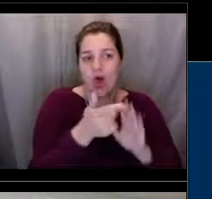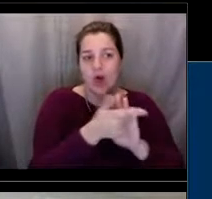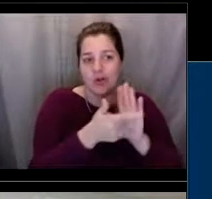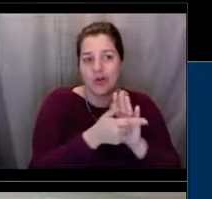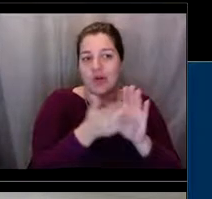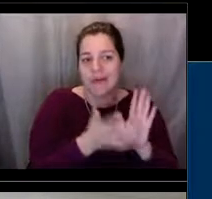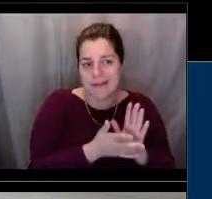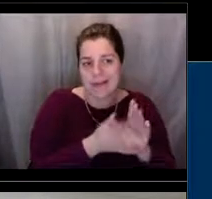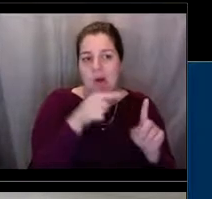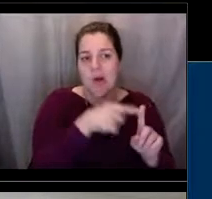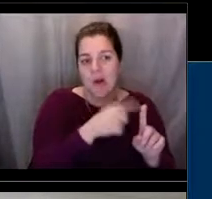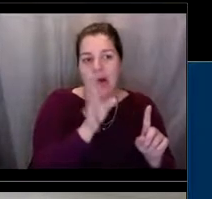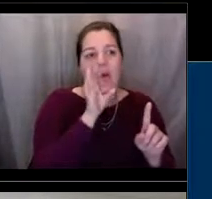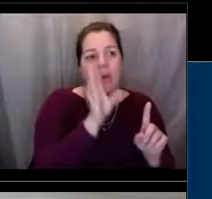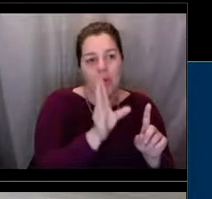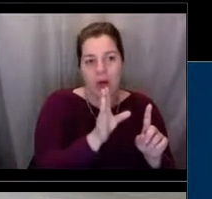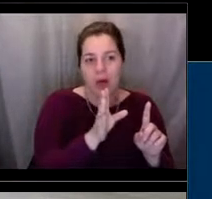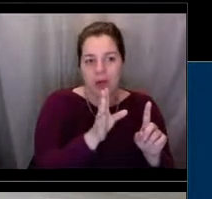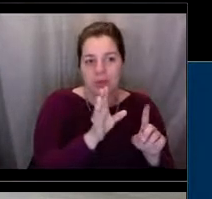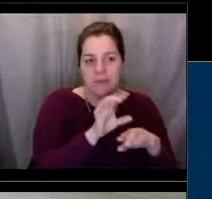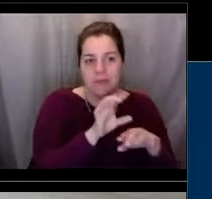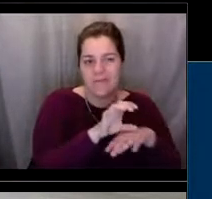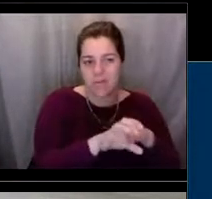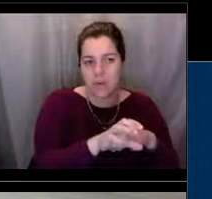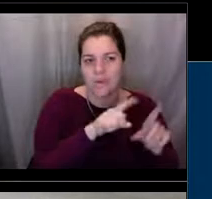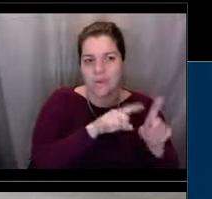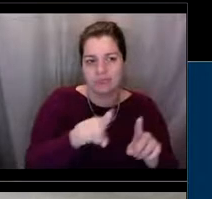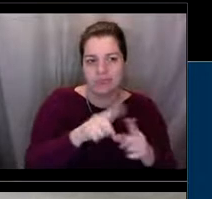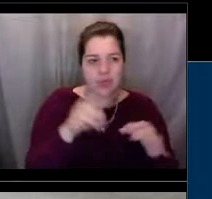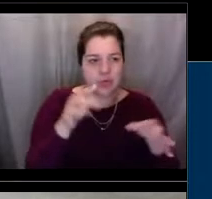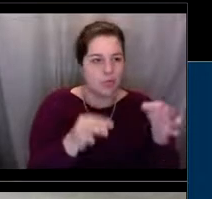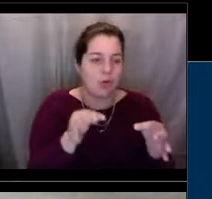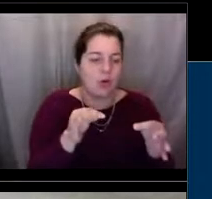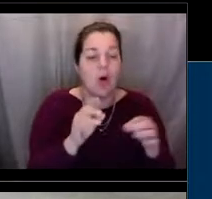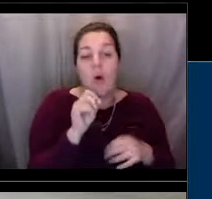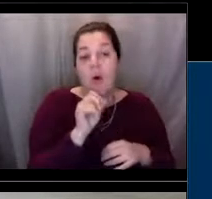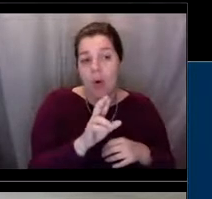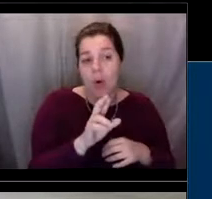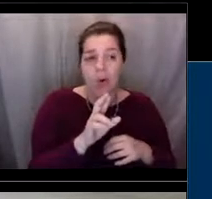or to a US attorney's office. Very rarely do we arrest people, but sometimes we have to.